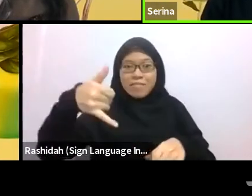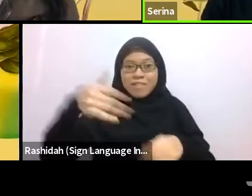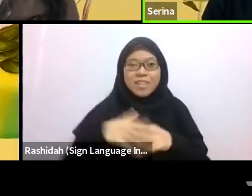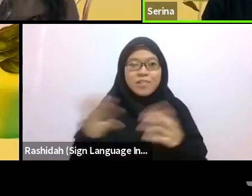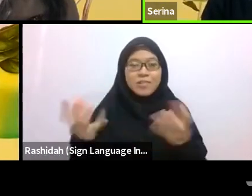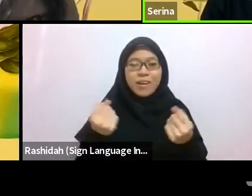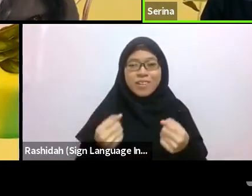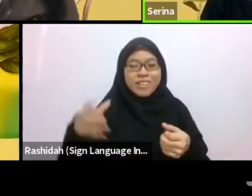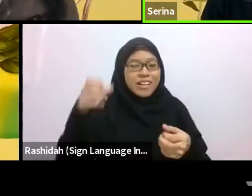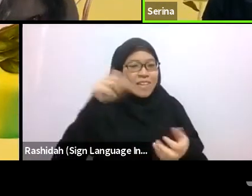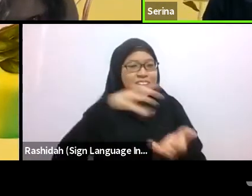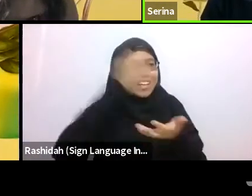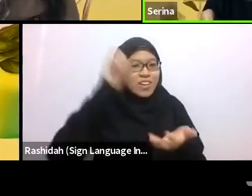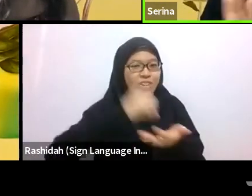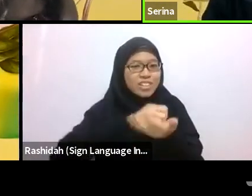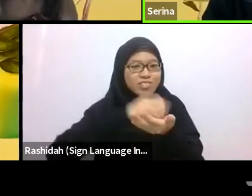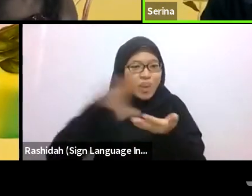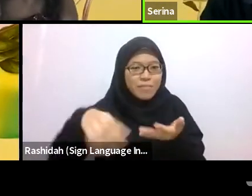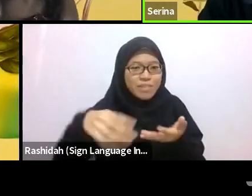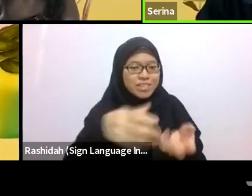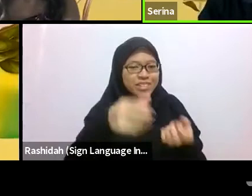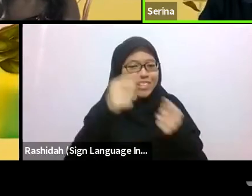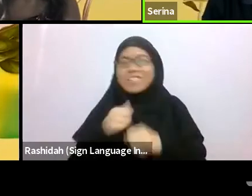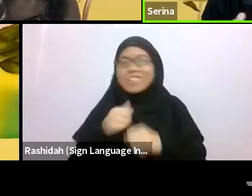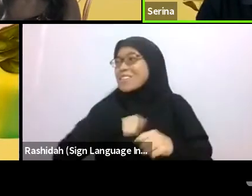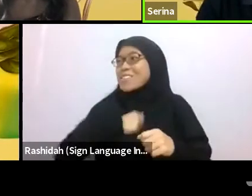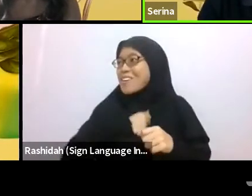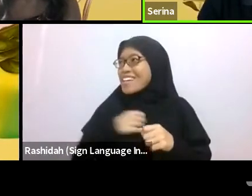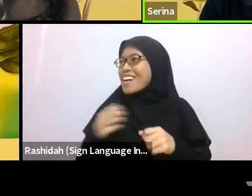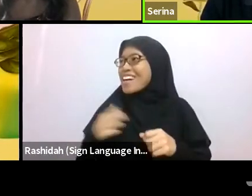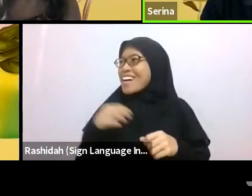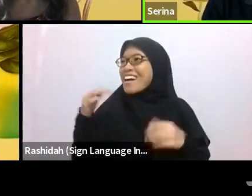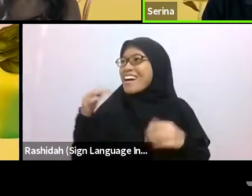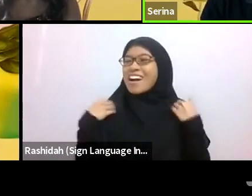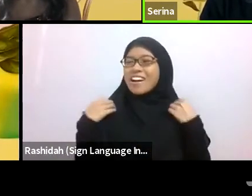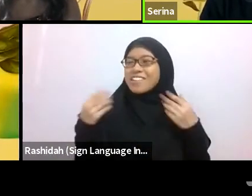So let me go back to what I was saying—I’m sorry, it had to happen exactly when I was speaking.